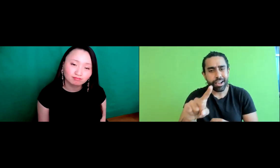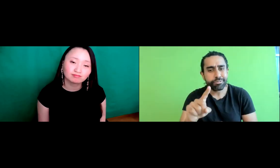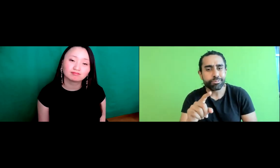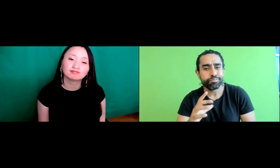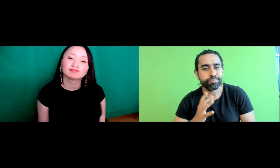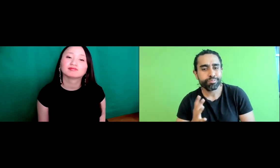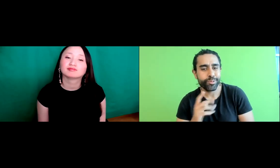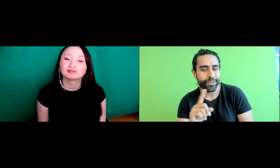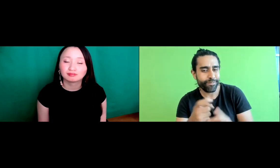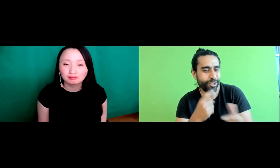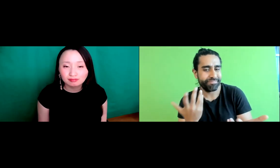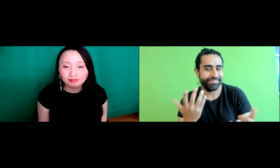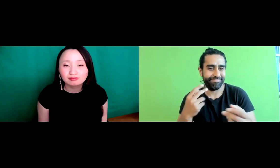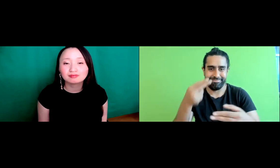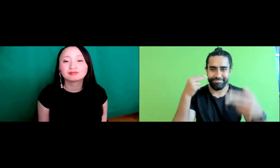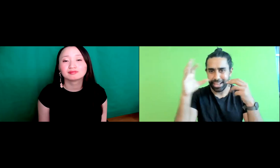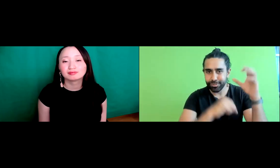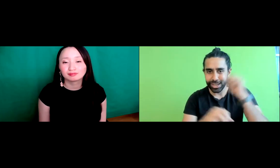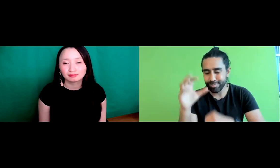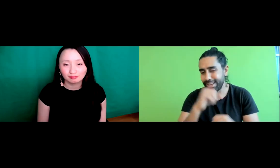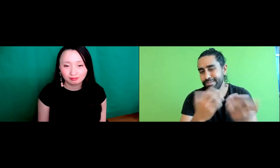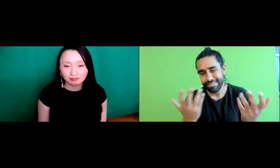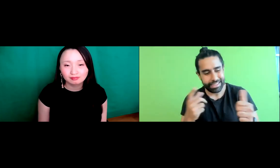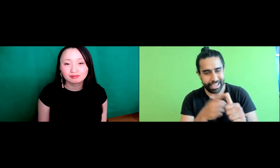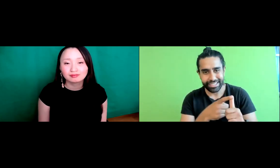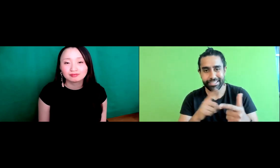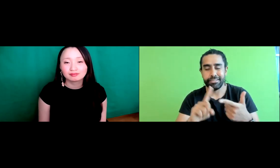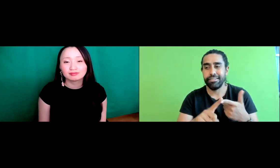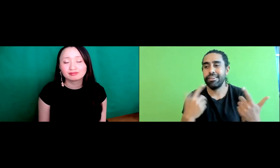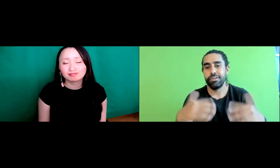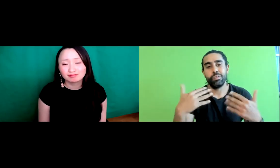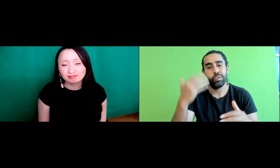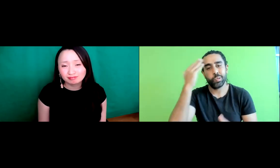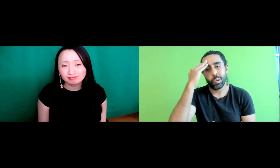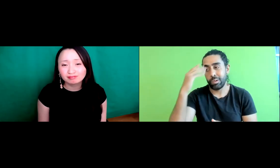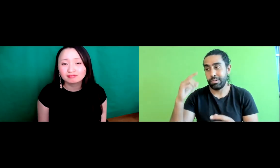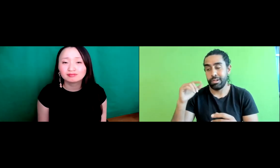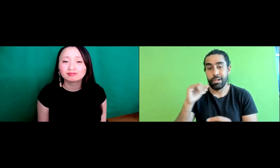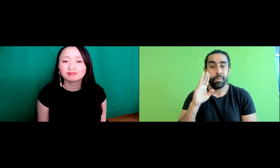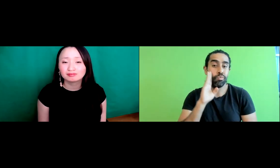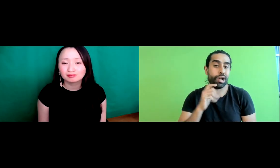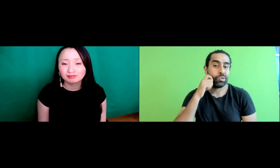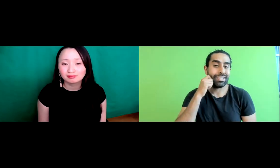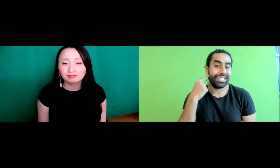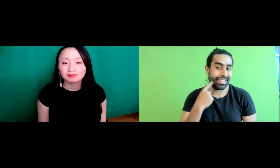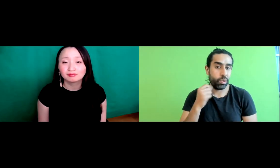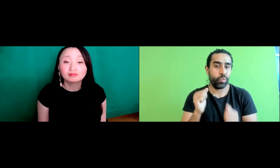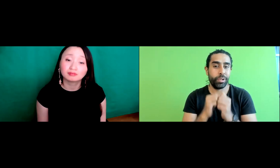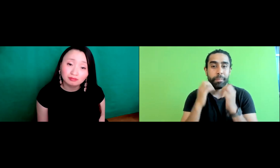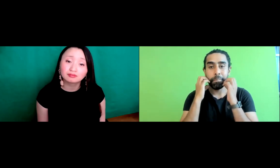to guess where I'm from, and try and go to if I Are you Spanish, are you Mexican that so they always. They were always just trying to guess who